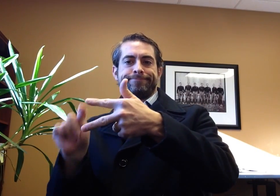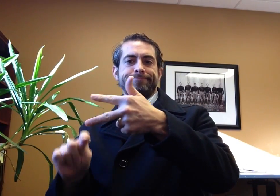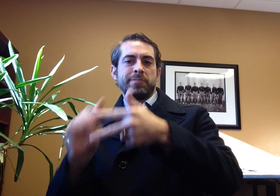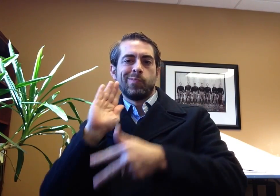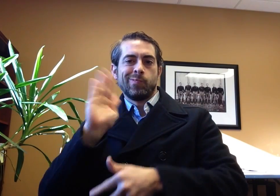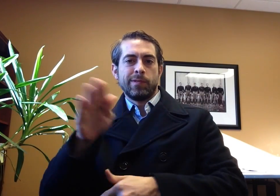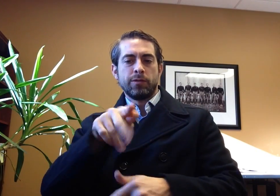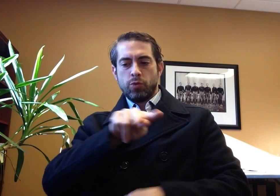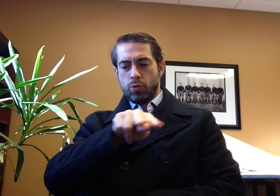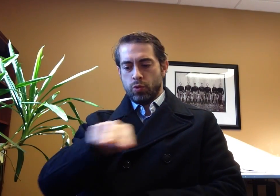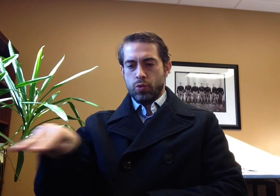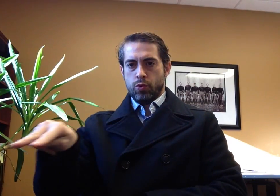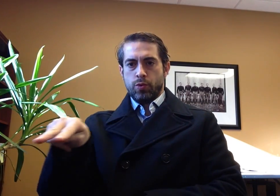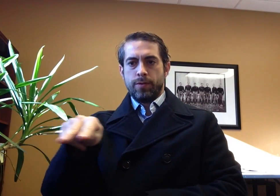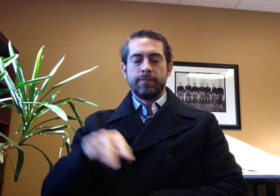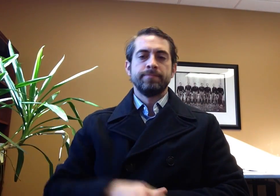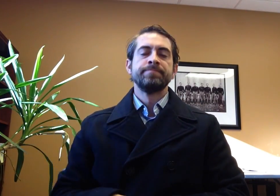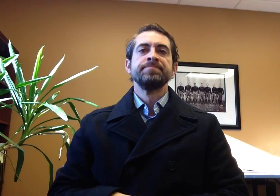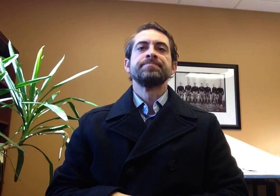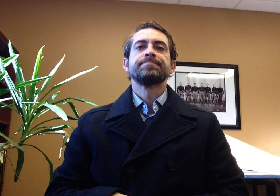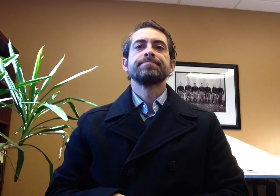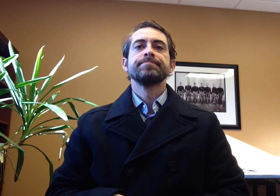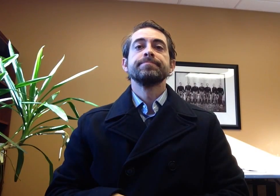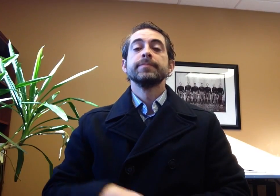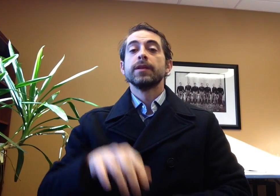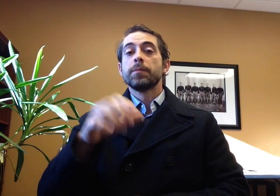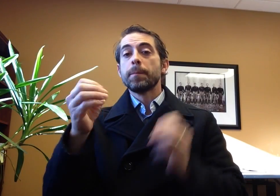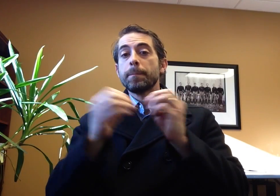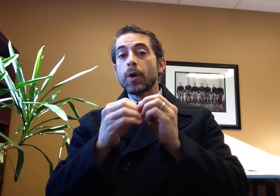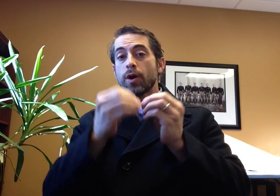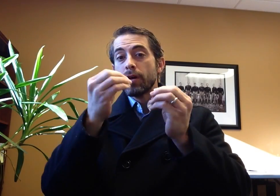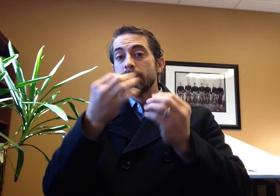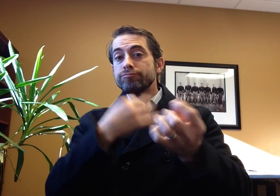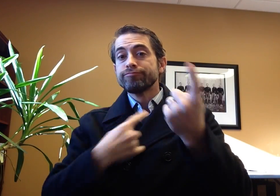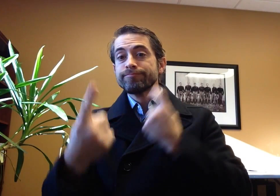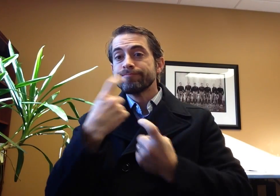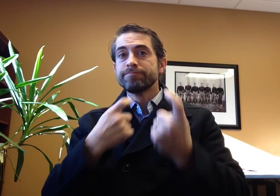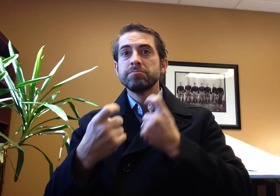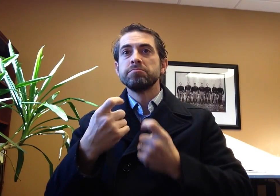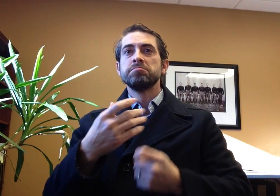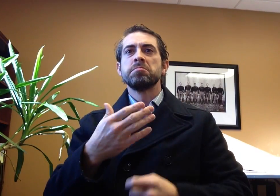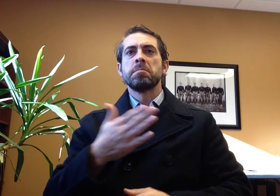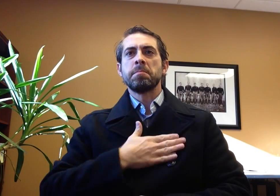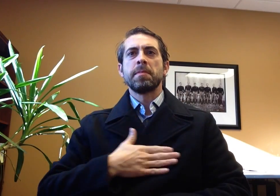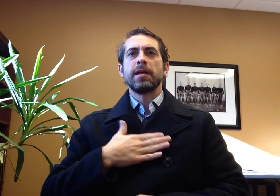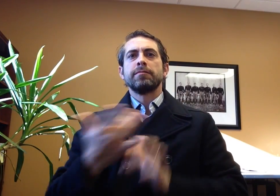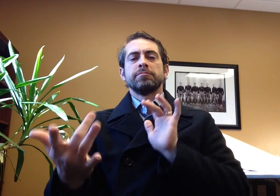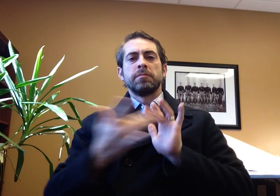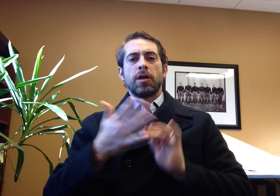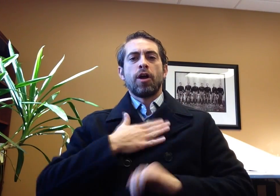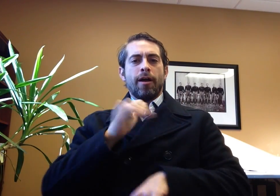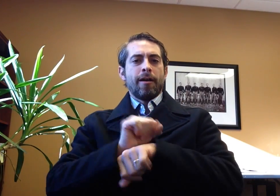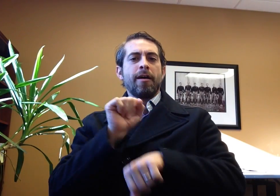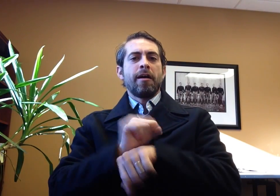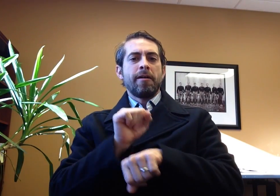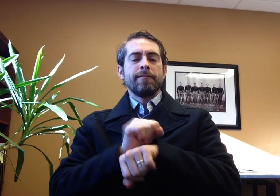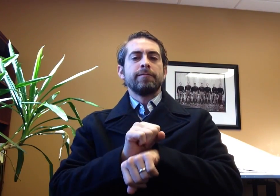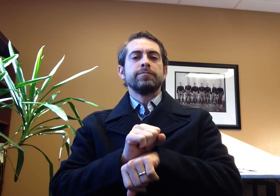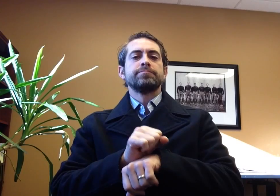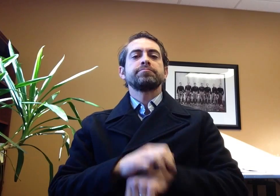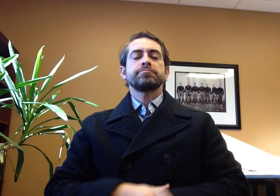the addresses will be posted below. for more information contact our office